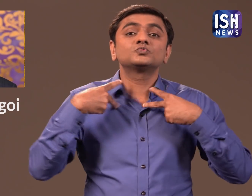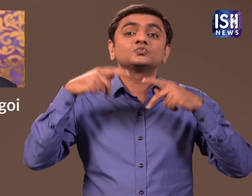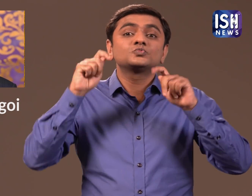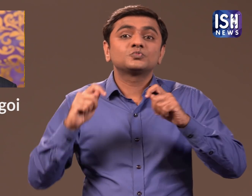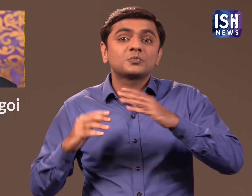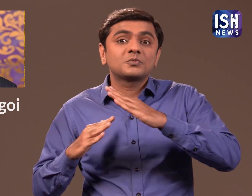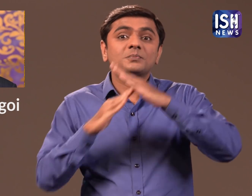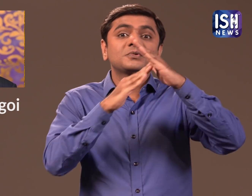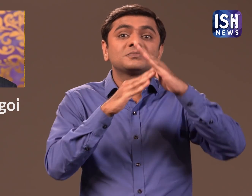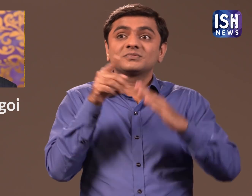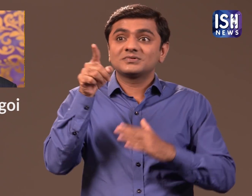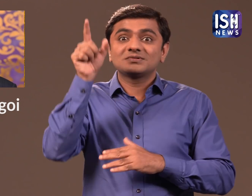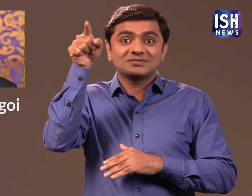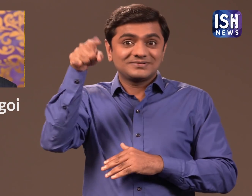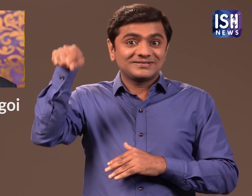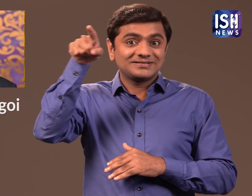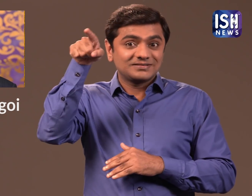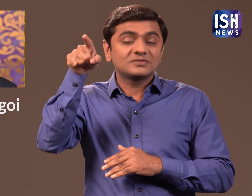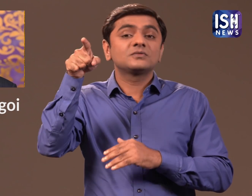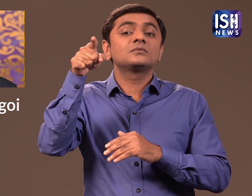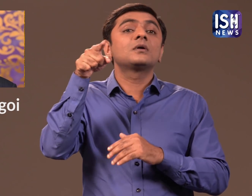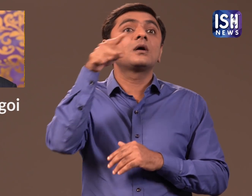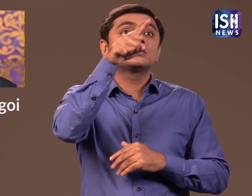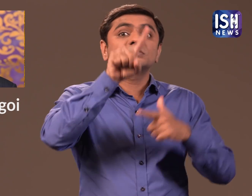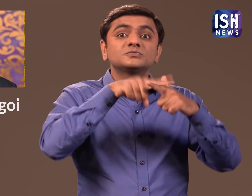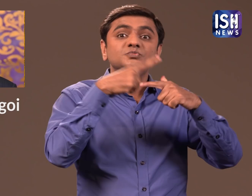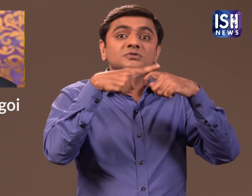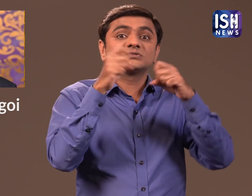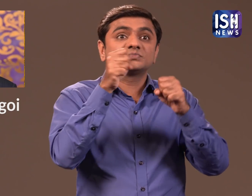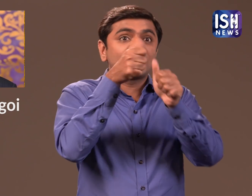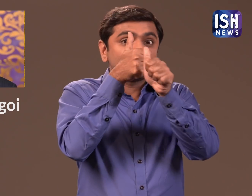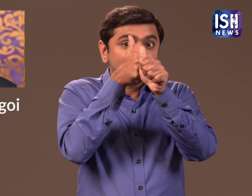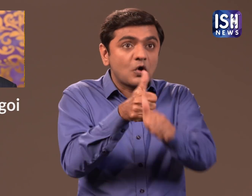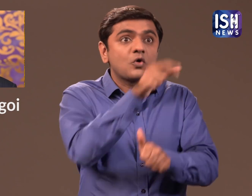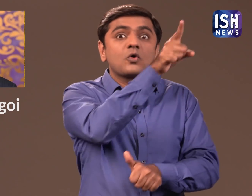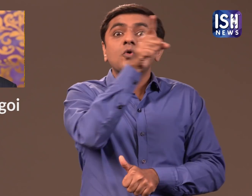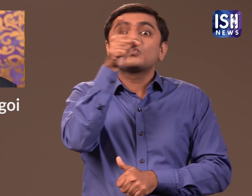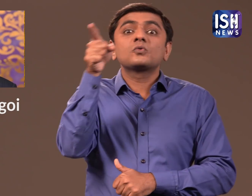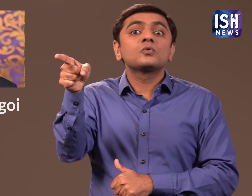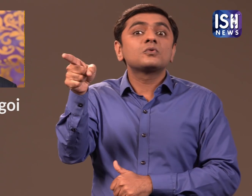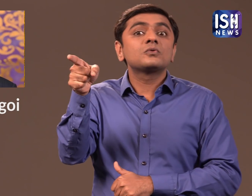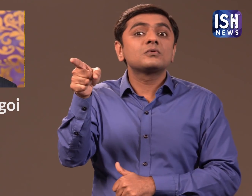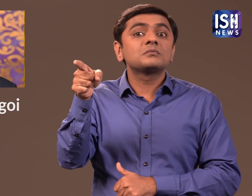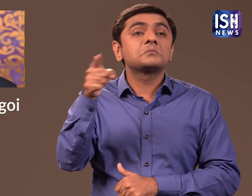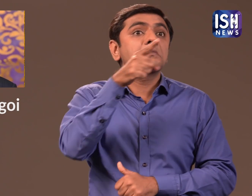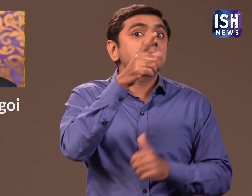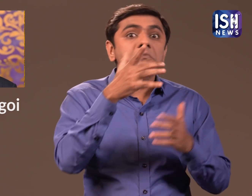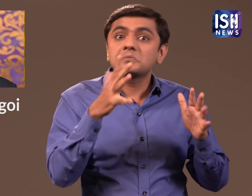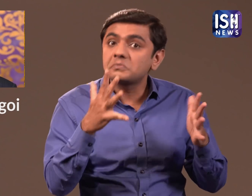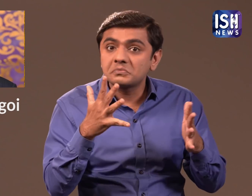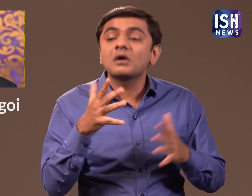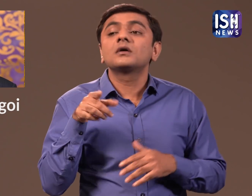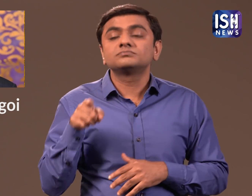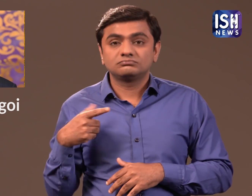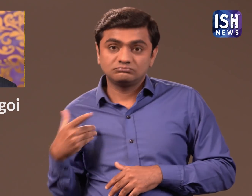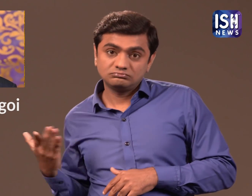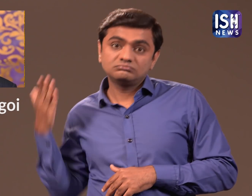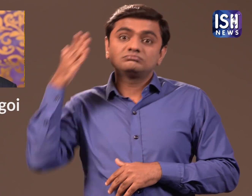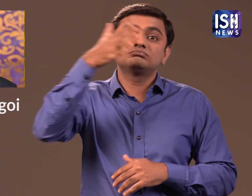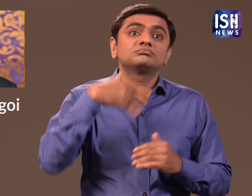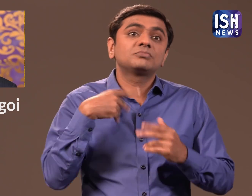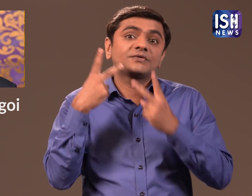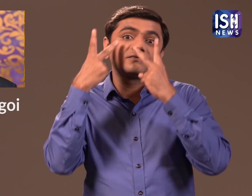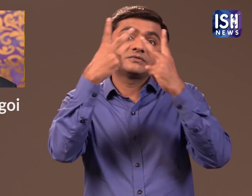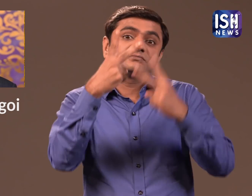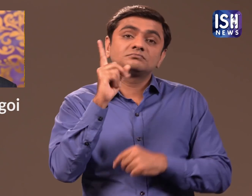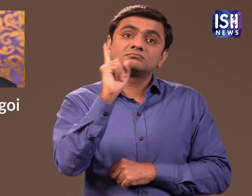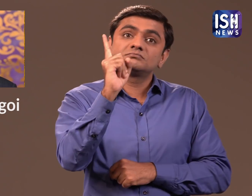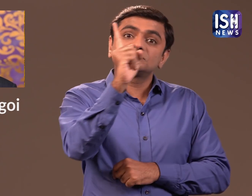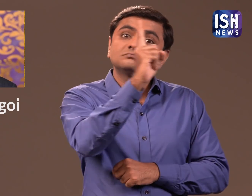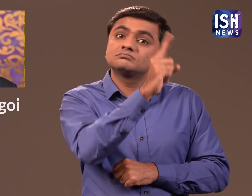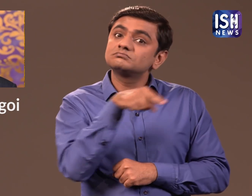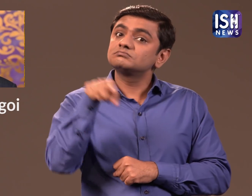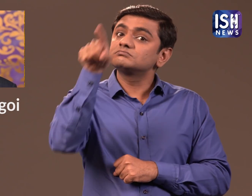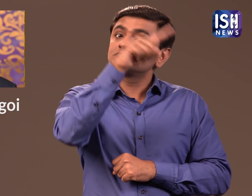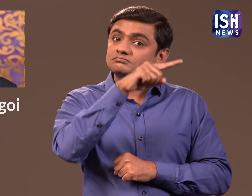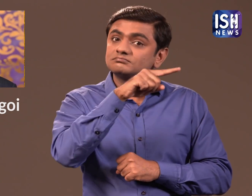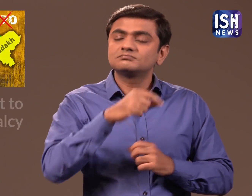J&K must follow the SC's orders otherwise he warned he would visit the state.